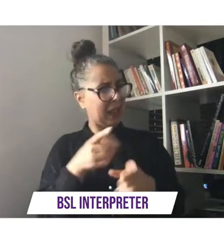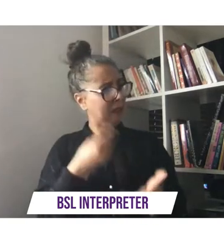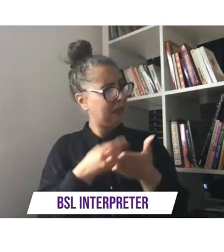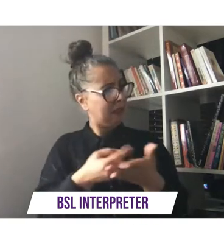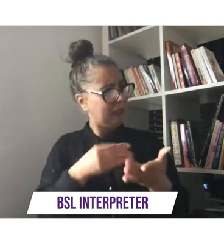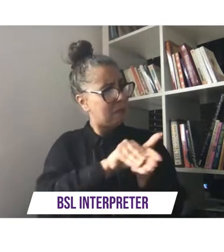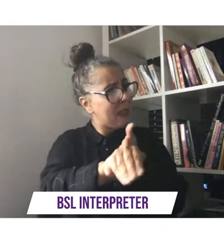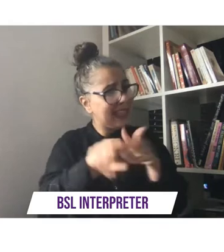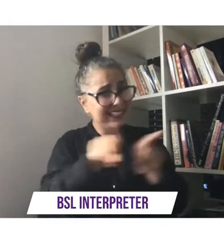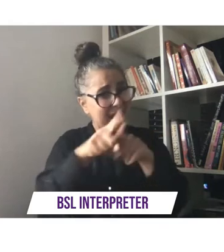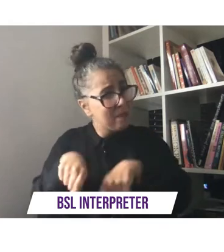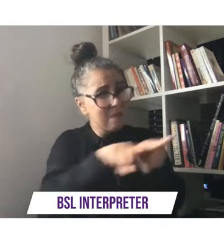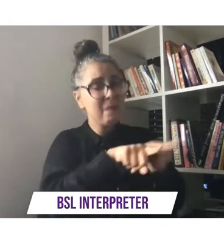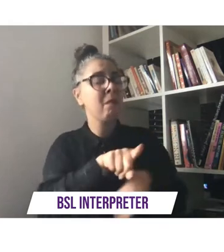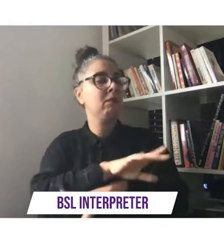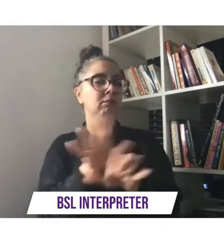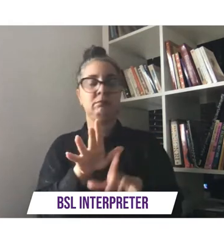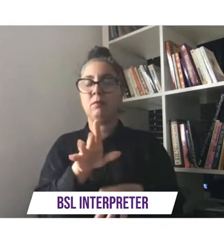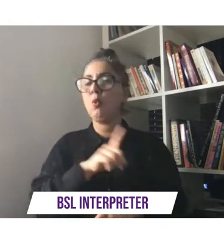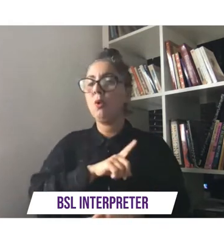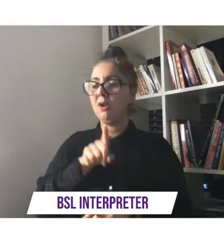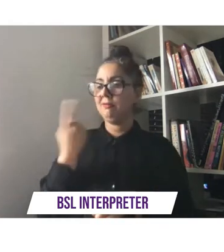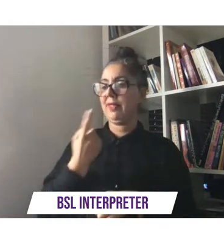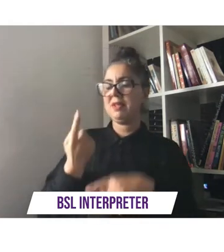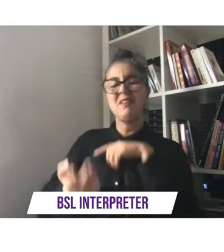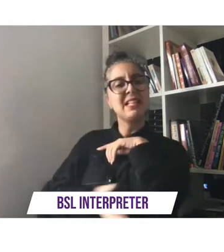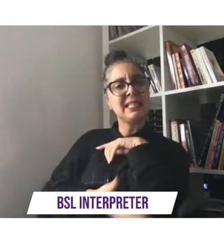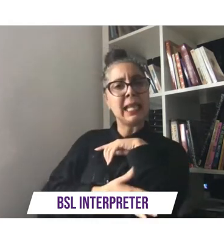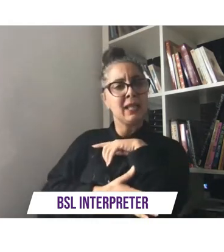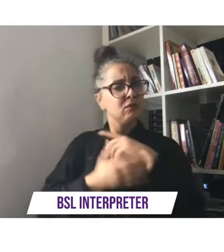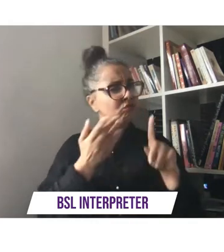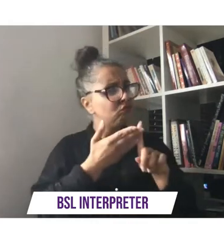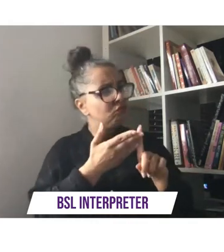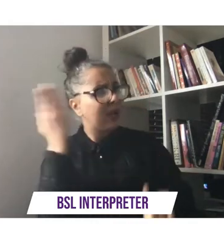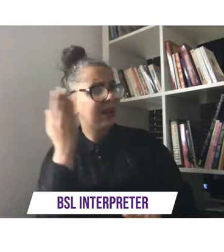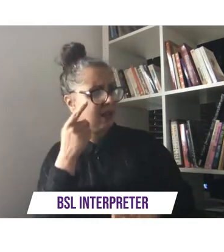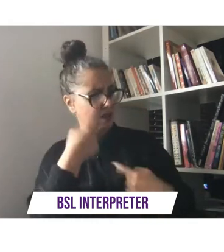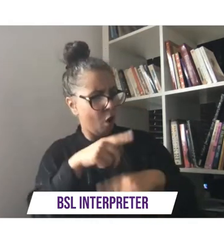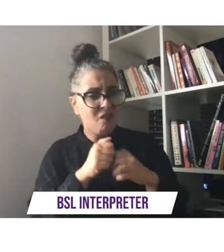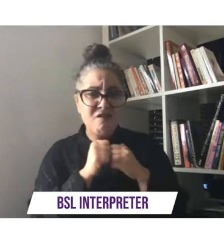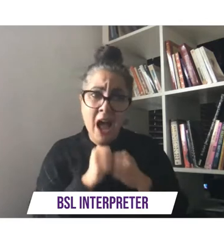lazy to recognize that we are valuable members of society they have no idea that we have been